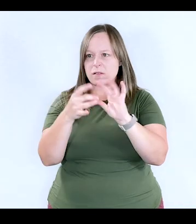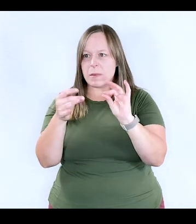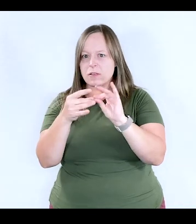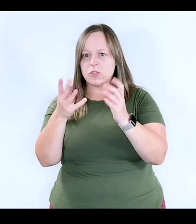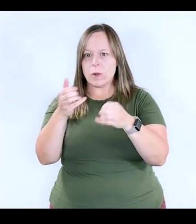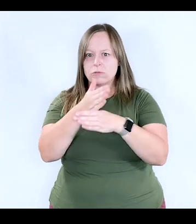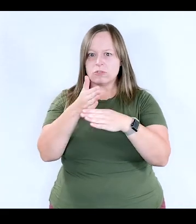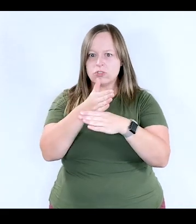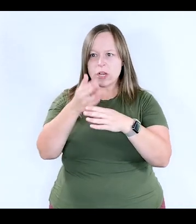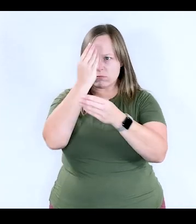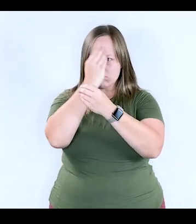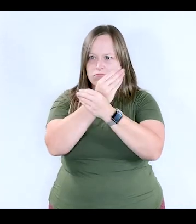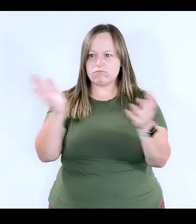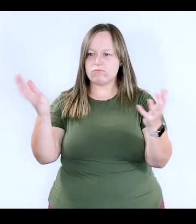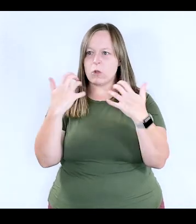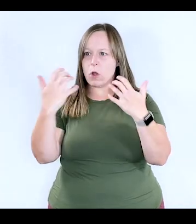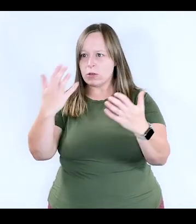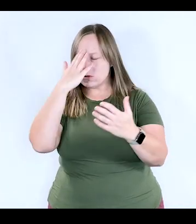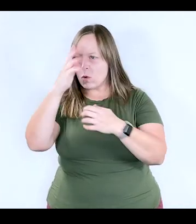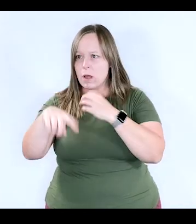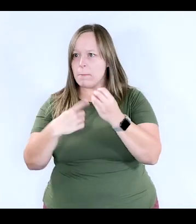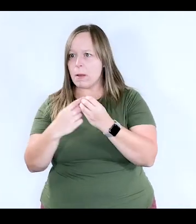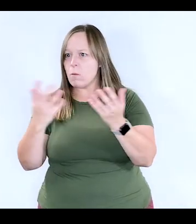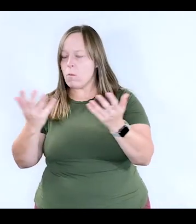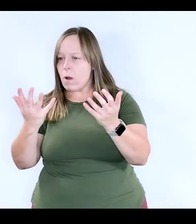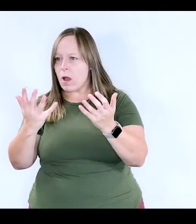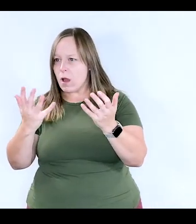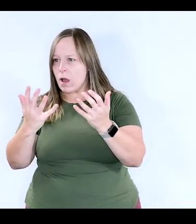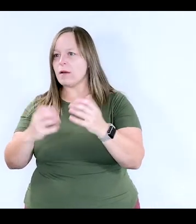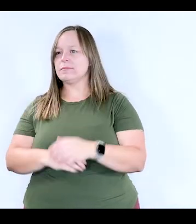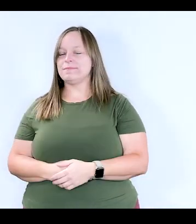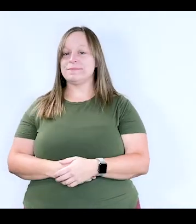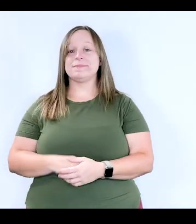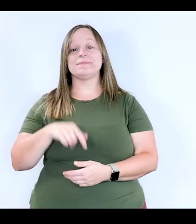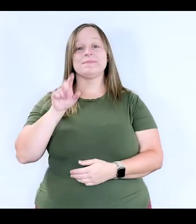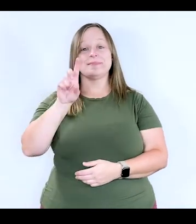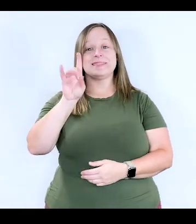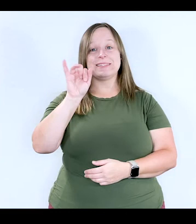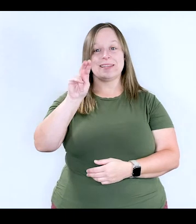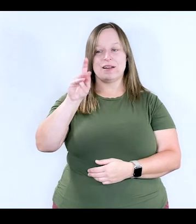or messages that you'd like to let our audience know about? [SPEAKING SPANISH]